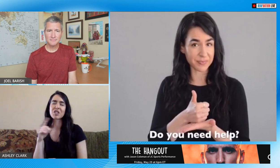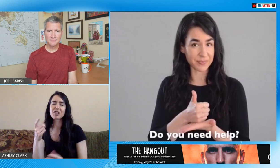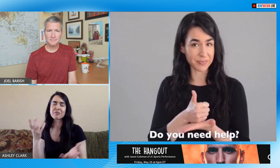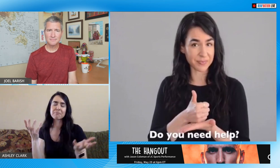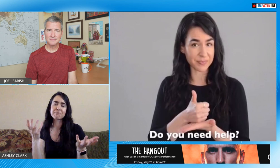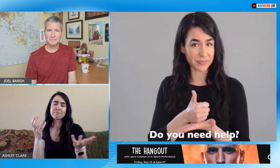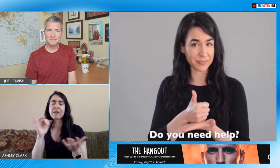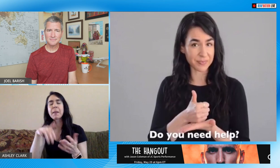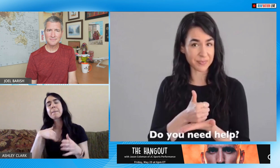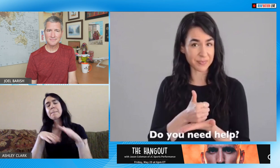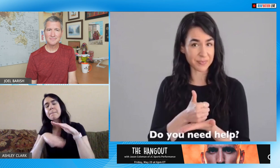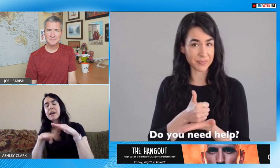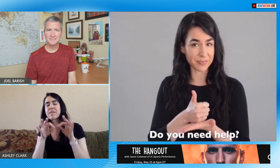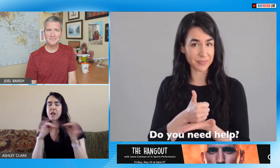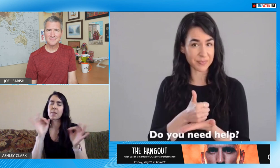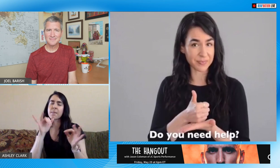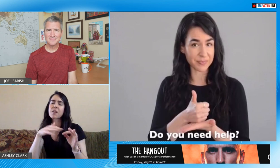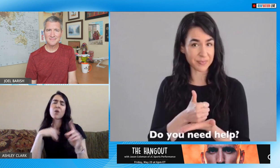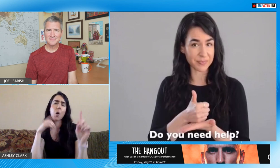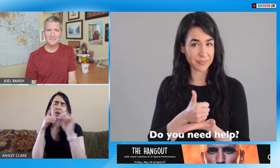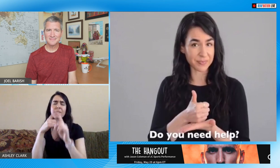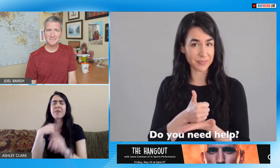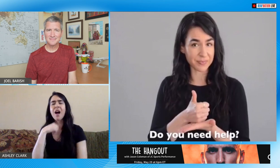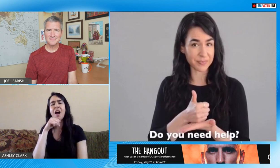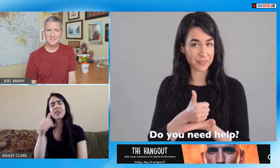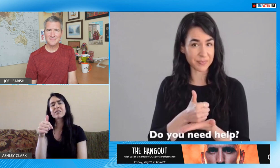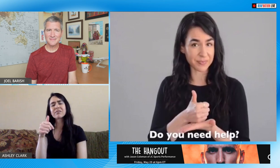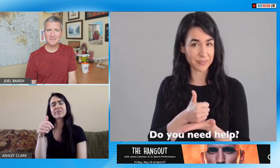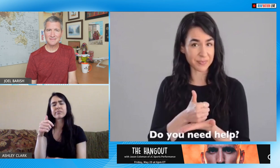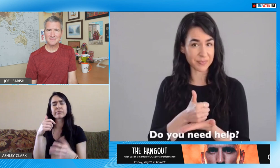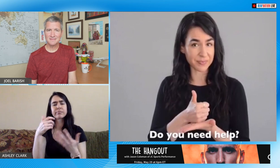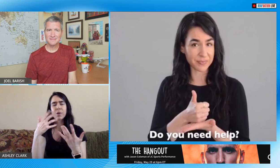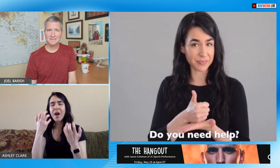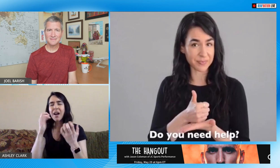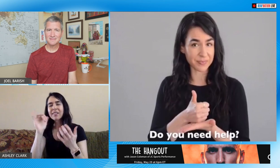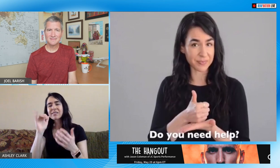learning and again I just want to let people know they can learn some very